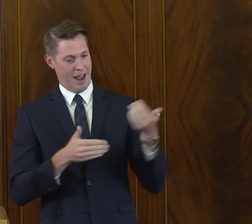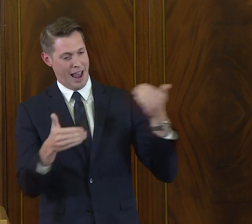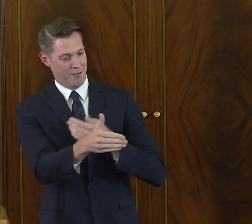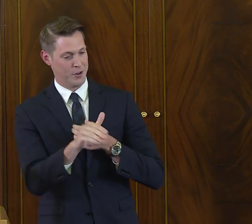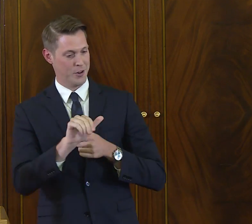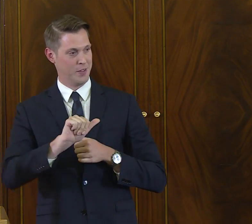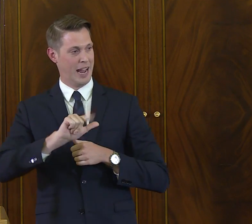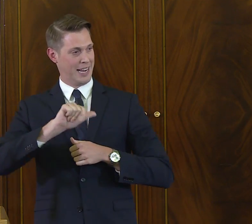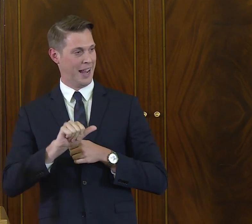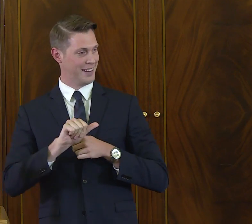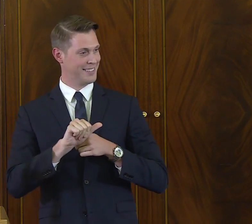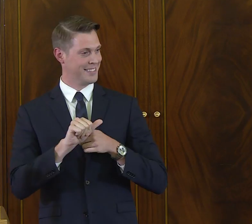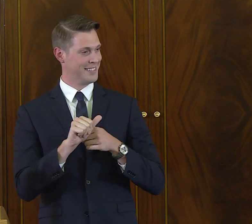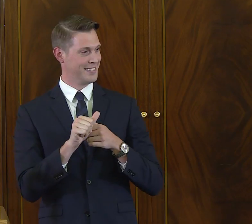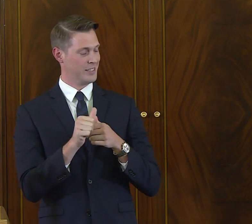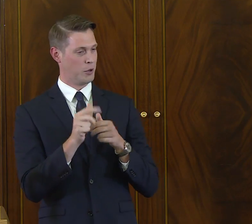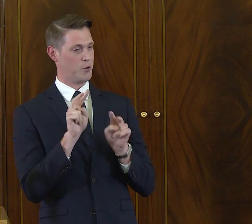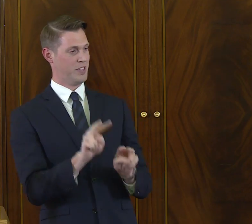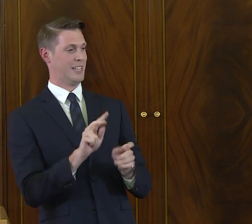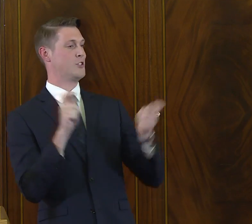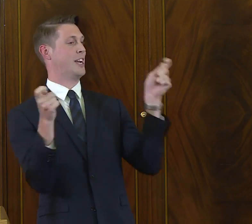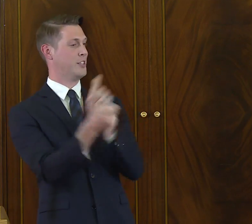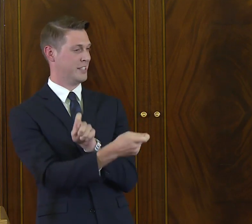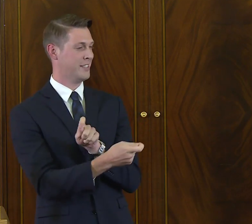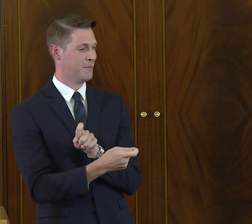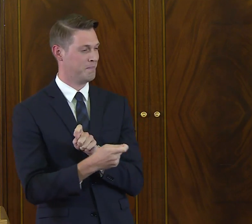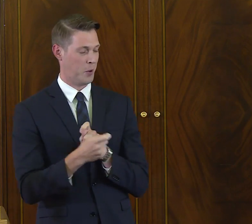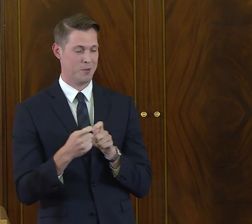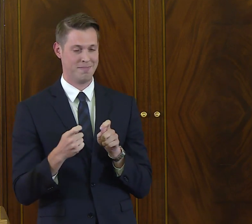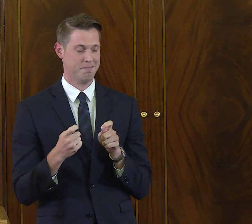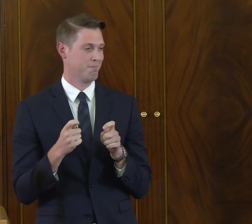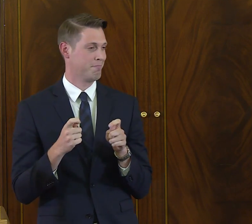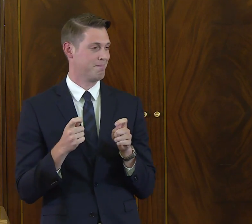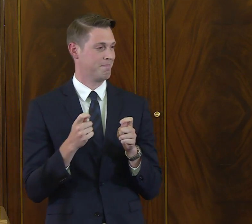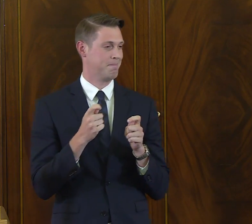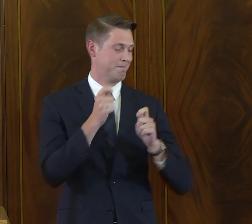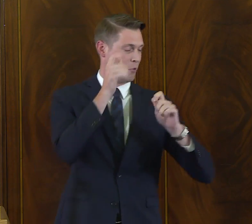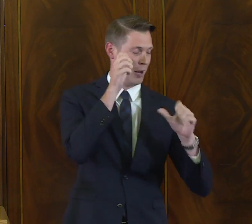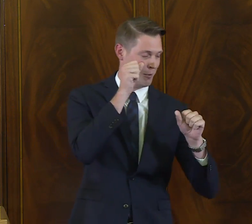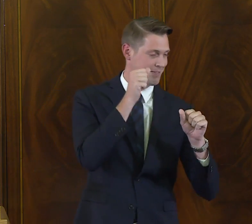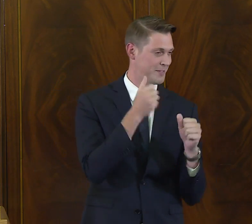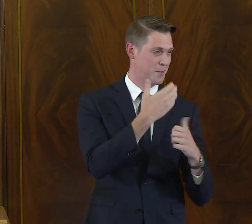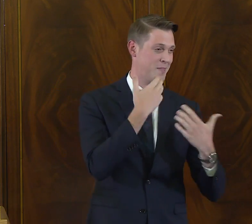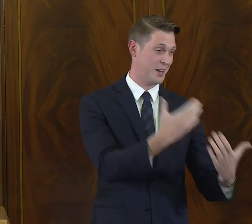Obviously you were involved before the ADA passed, and your perspective now on how things have changed